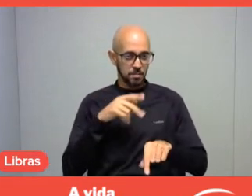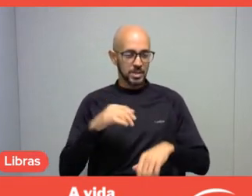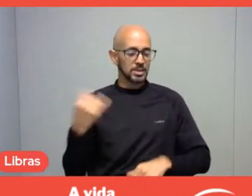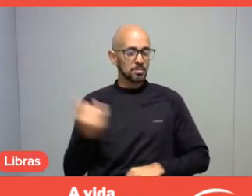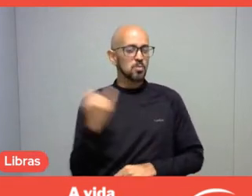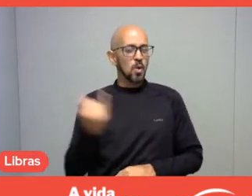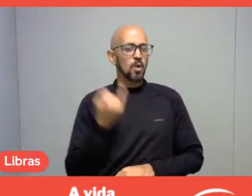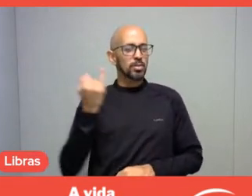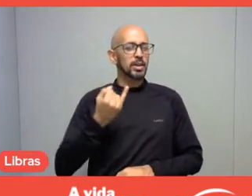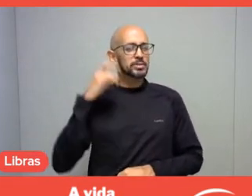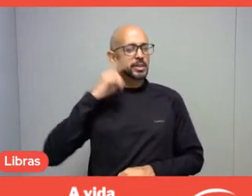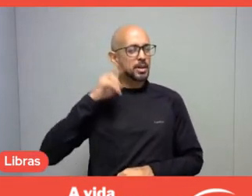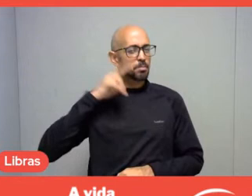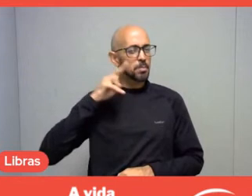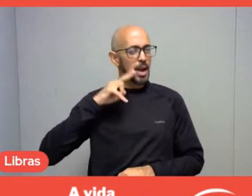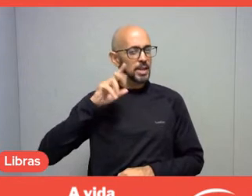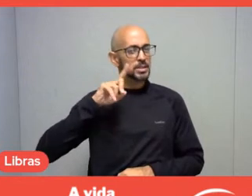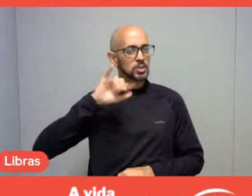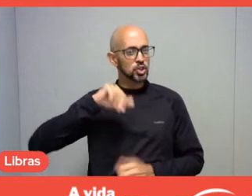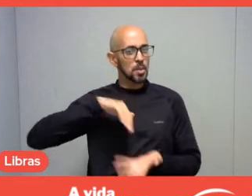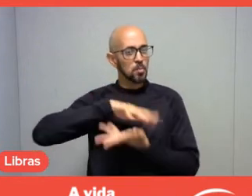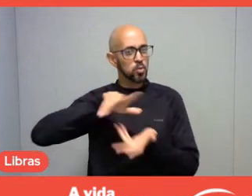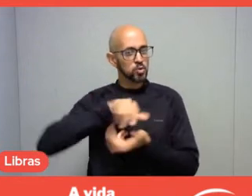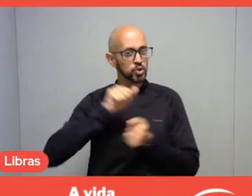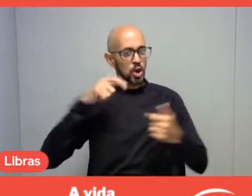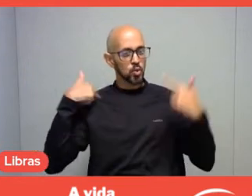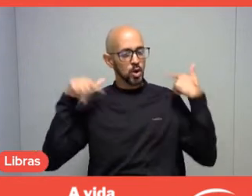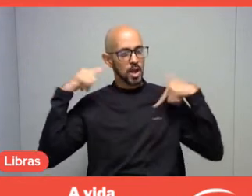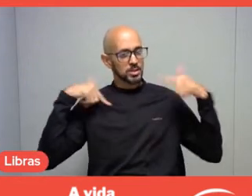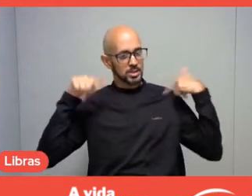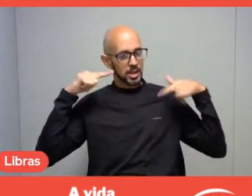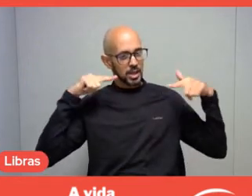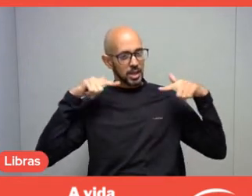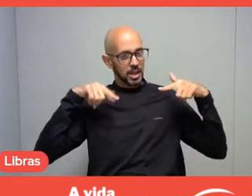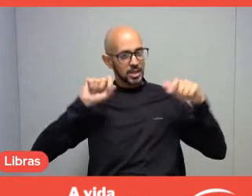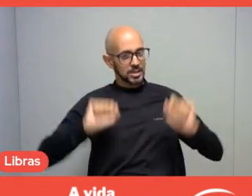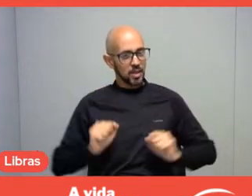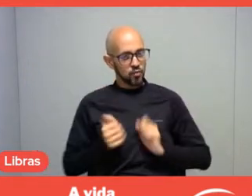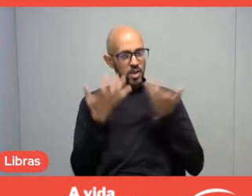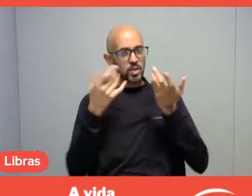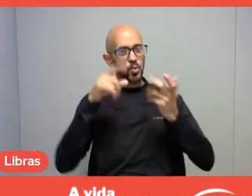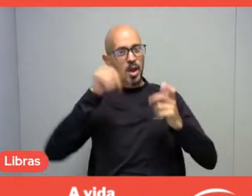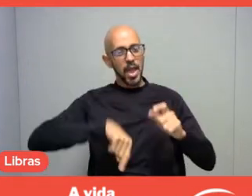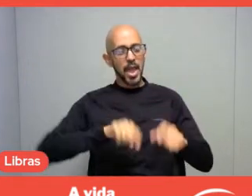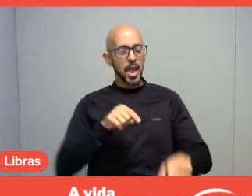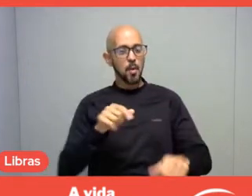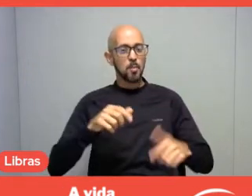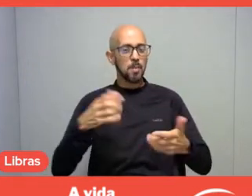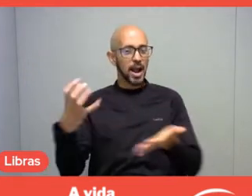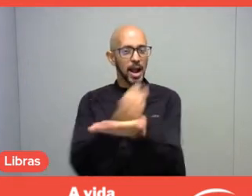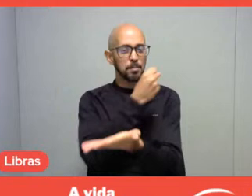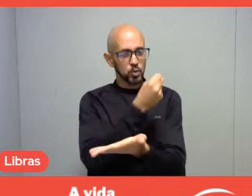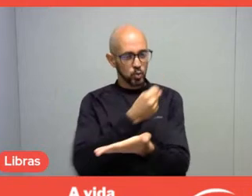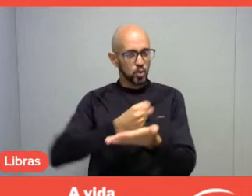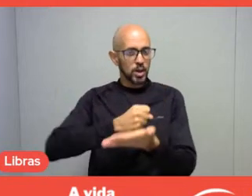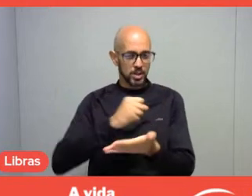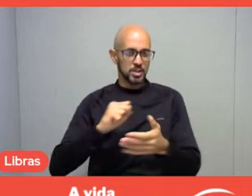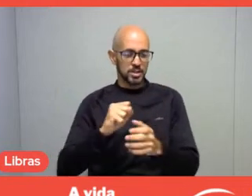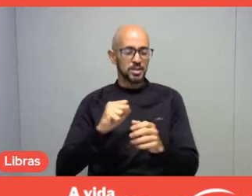I think that by itself, this event portrays leisure as a very important element of social transformation.